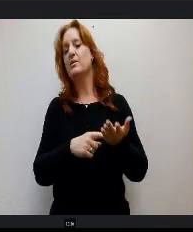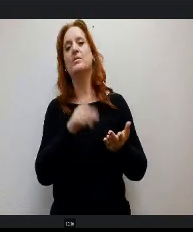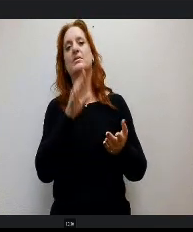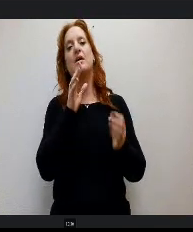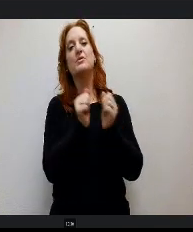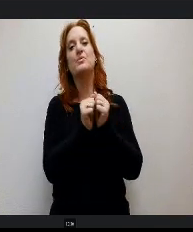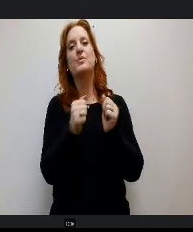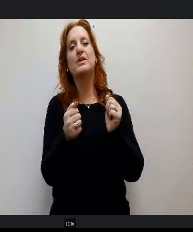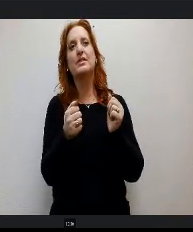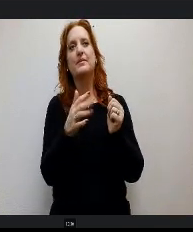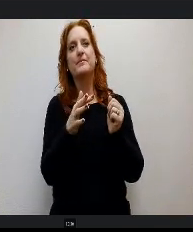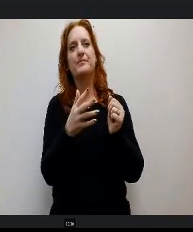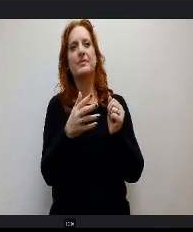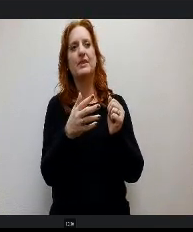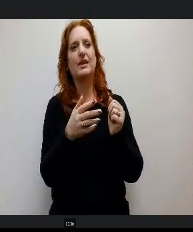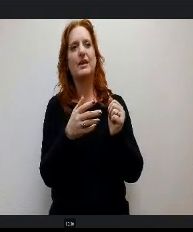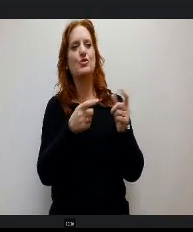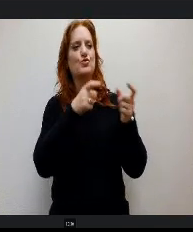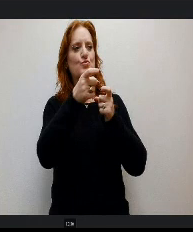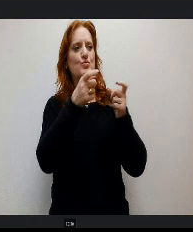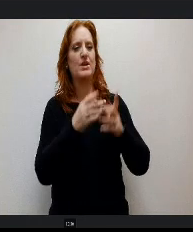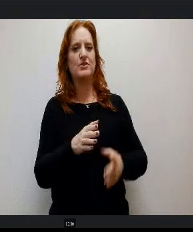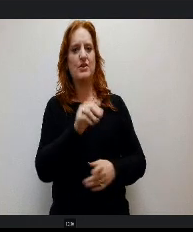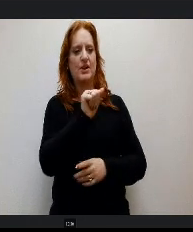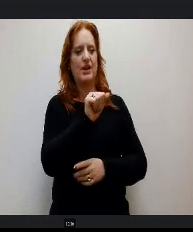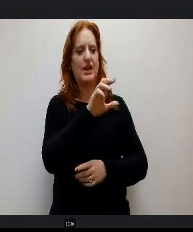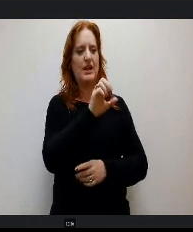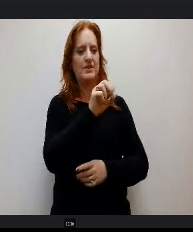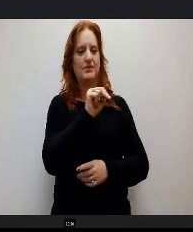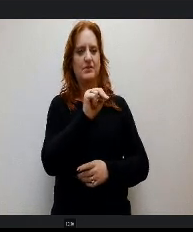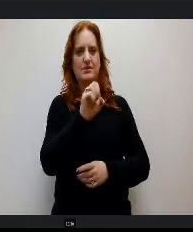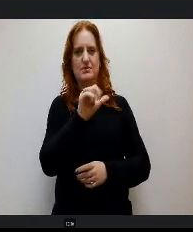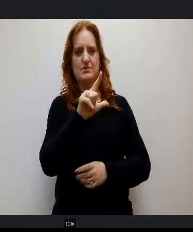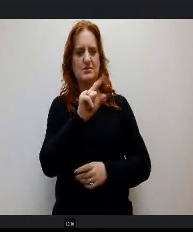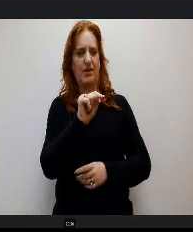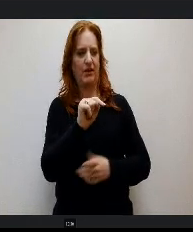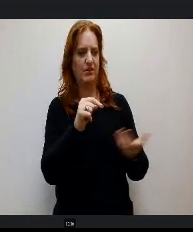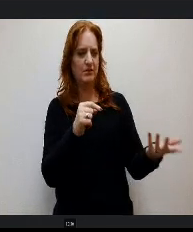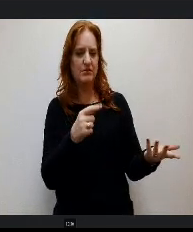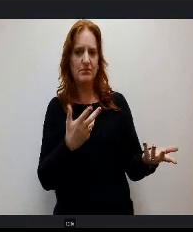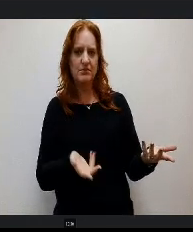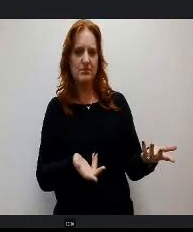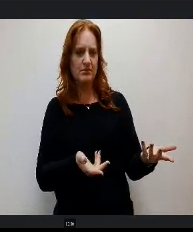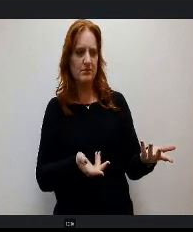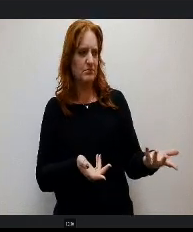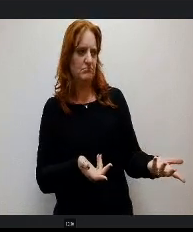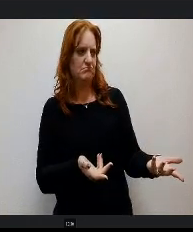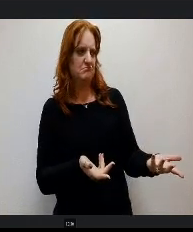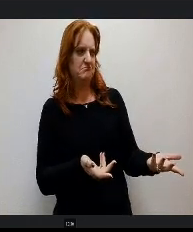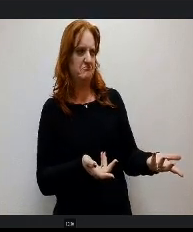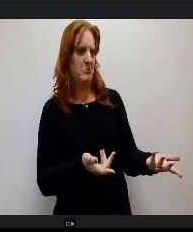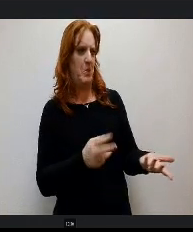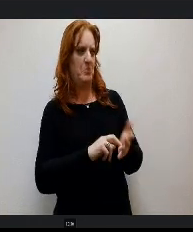director Aaron Salt the other day and we were kind of saying OK. What would that stance be